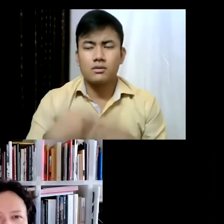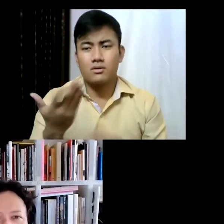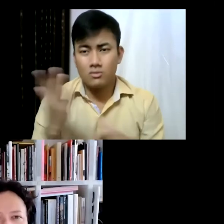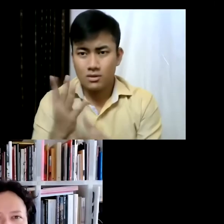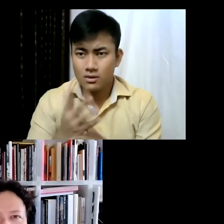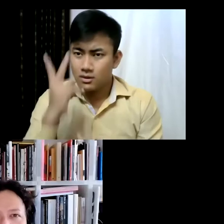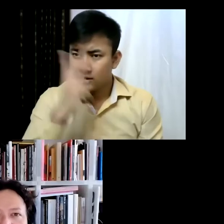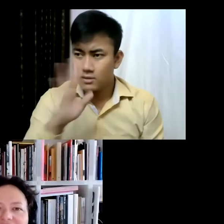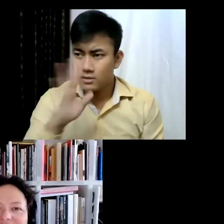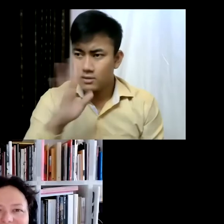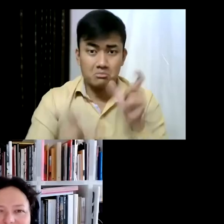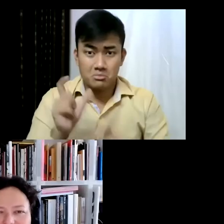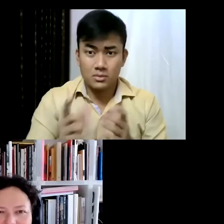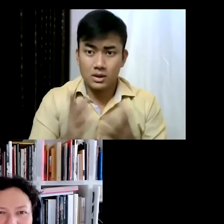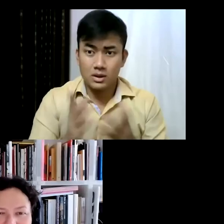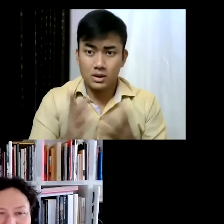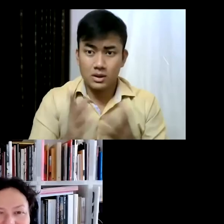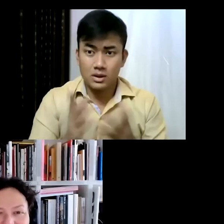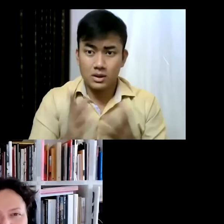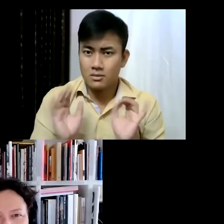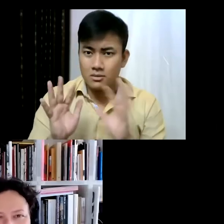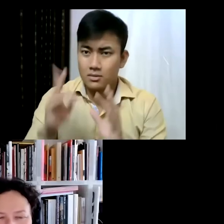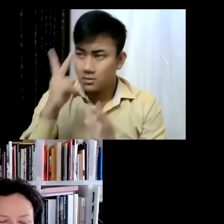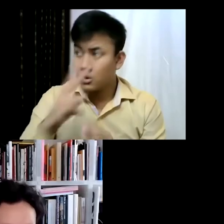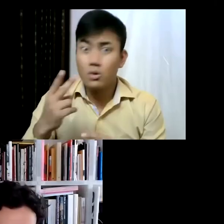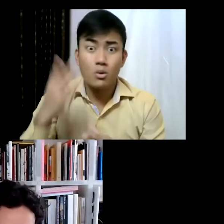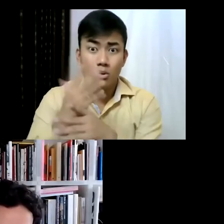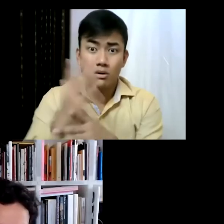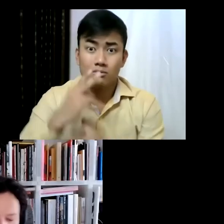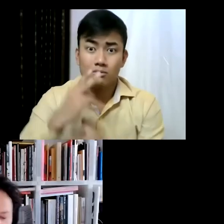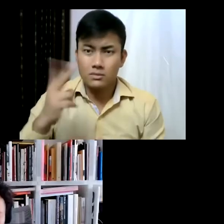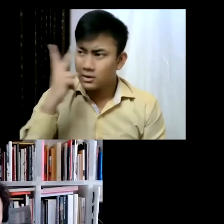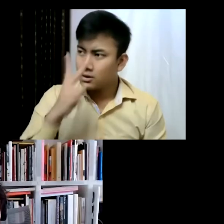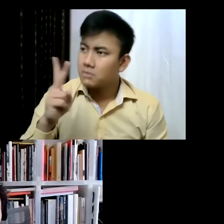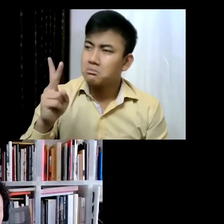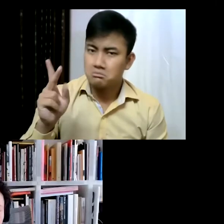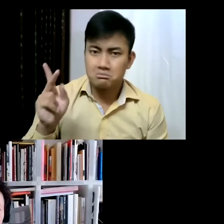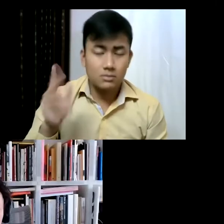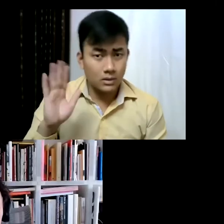general viewer to encounter- film, or like an art video in a park. But it's also a way of bringing